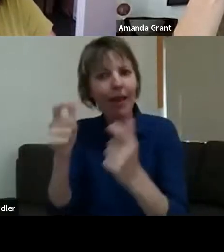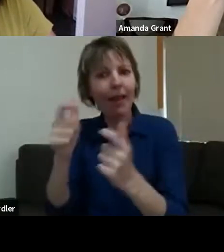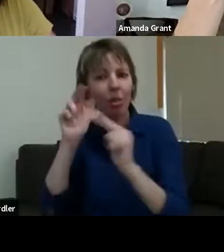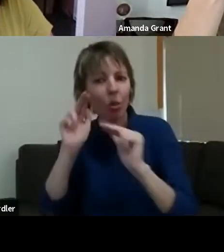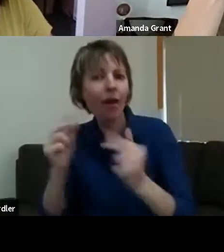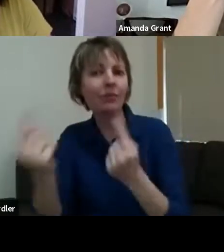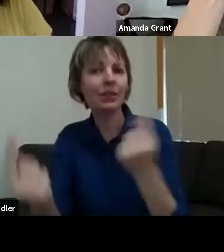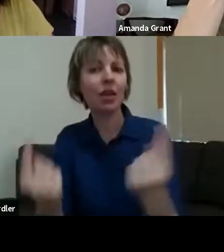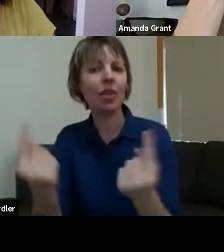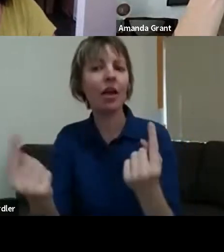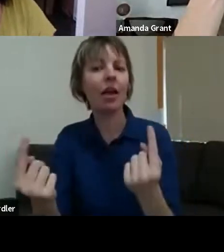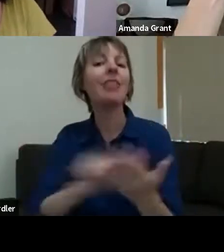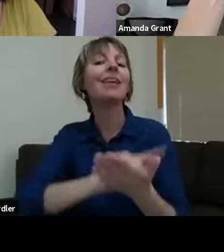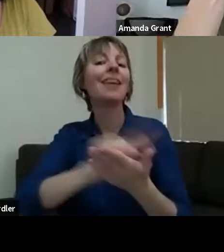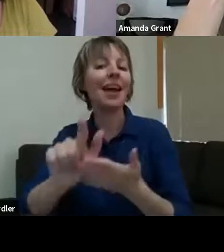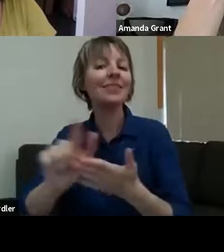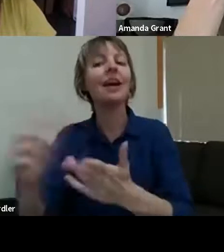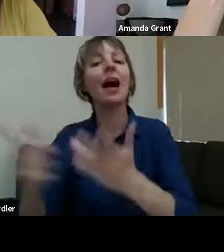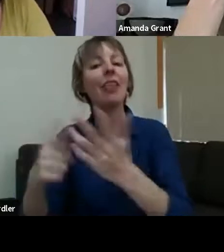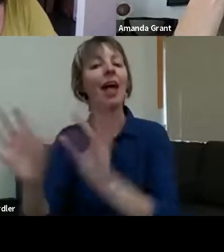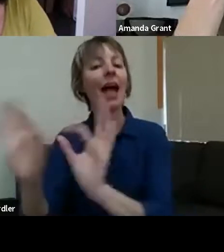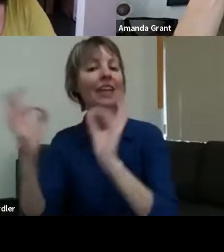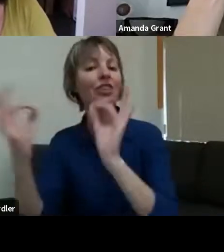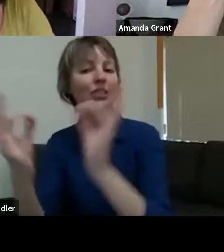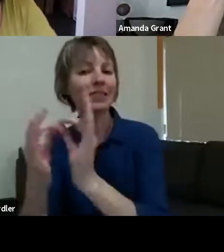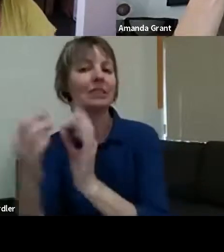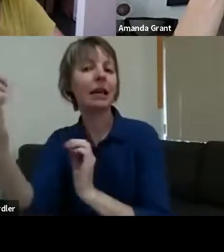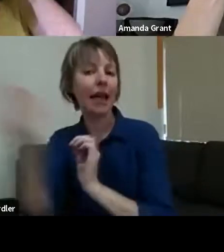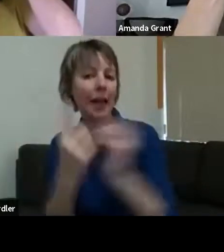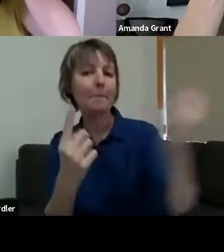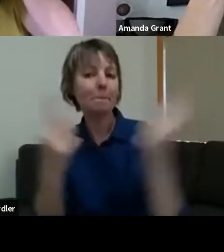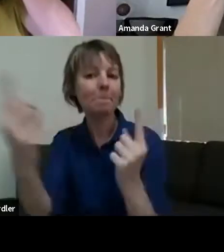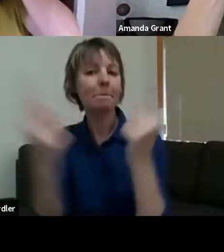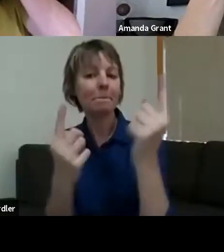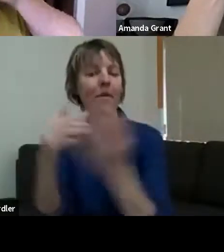BlazeAid came in, and that kind of was the same thing - of people looking after each other. And then down the track - a few years down